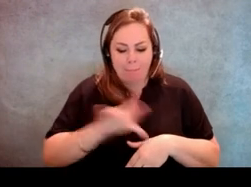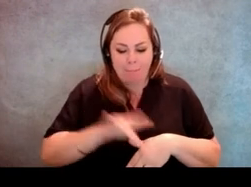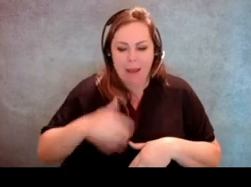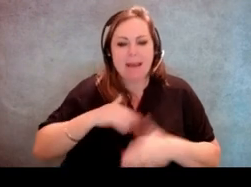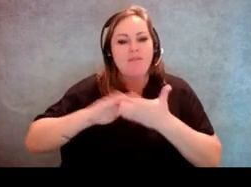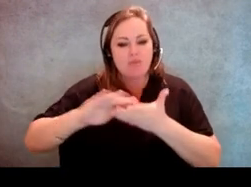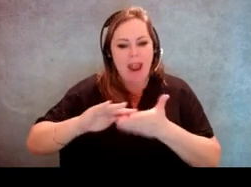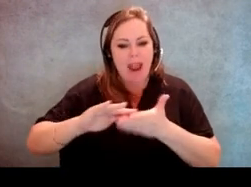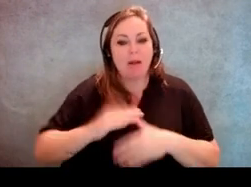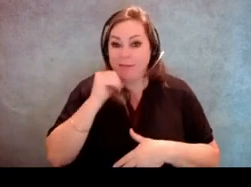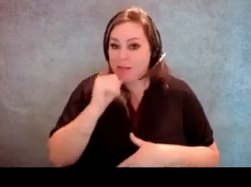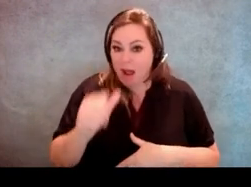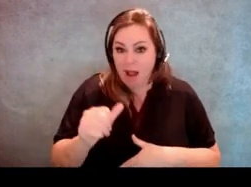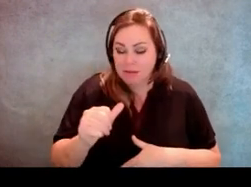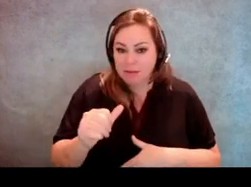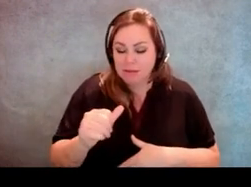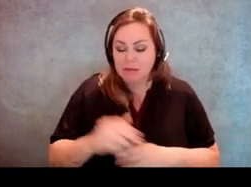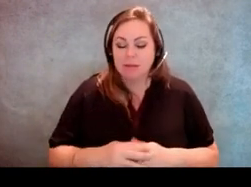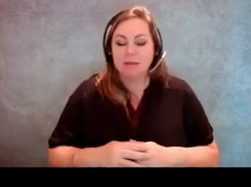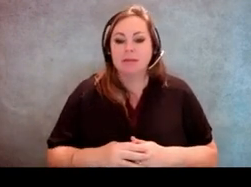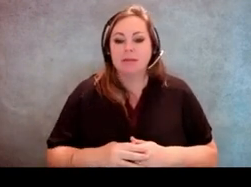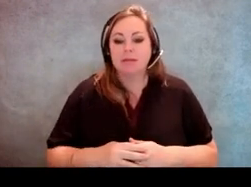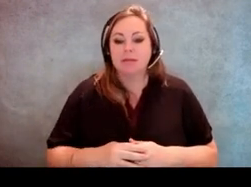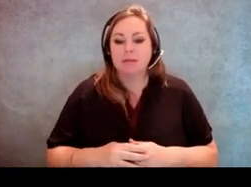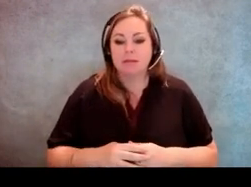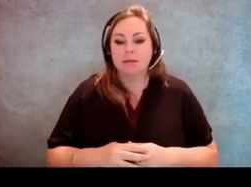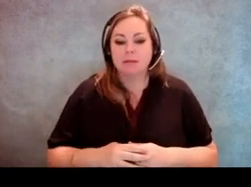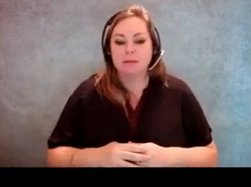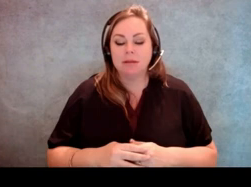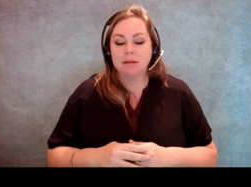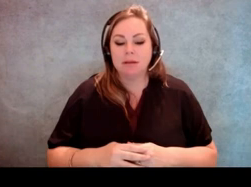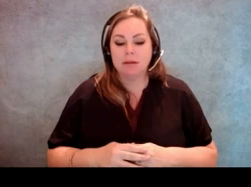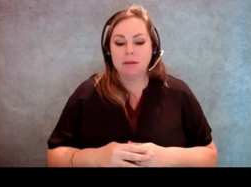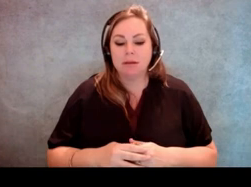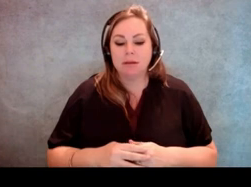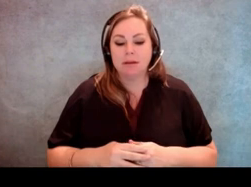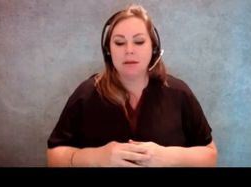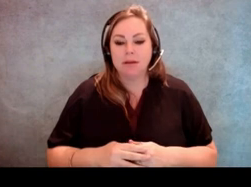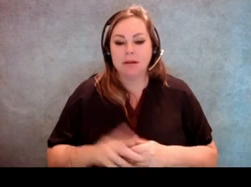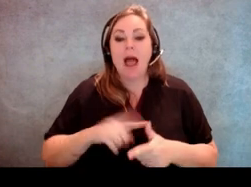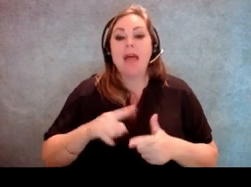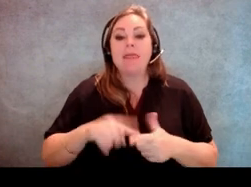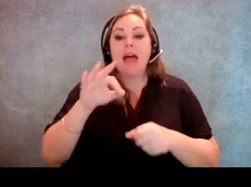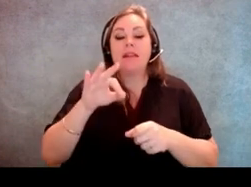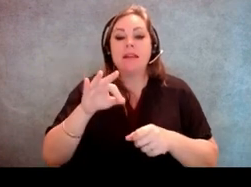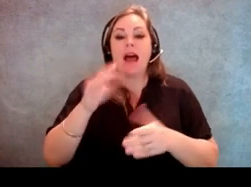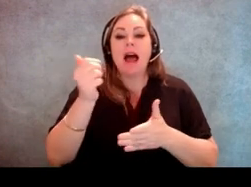And if not the voters assistant can help them or an election worker.